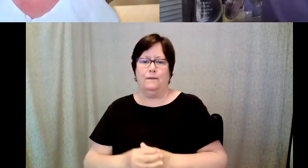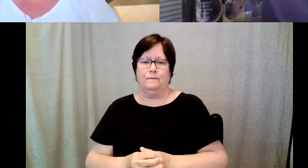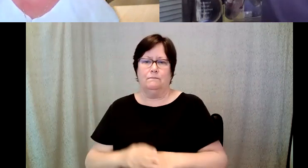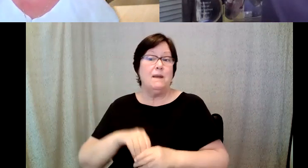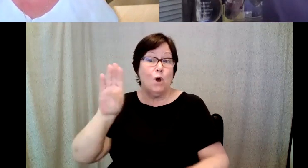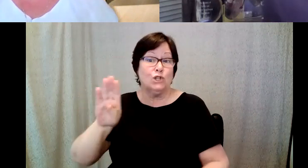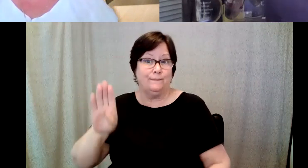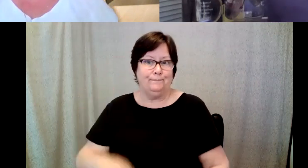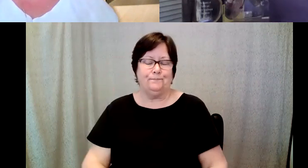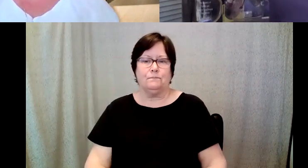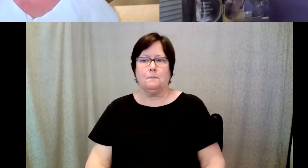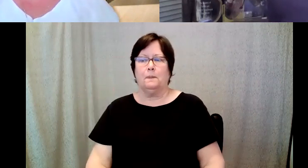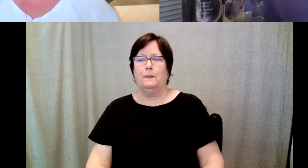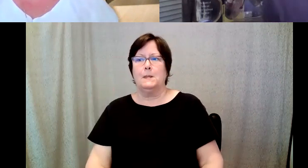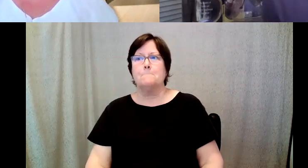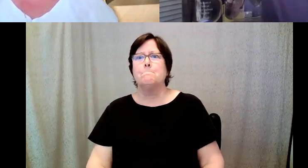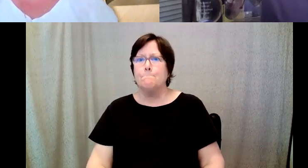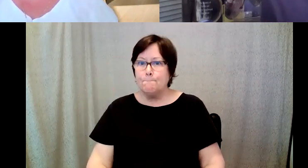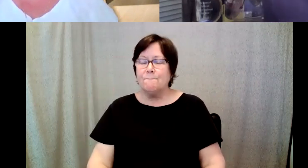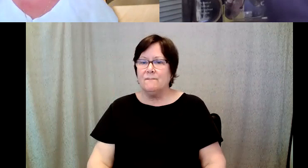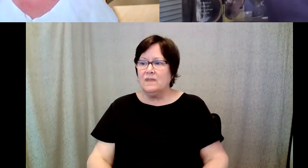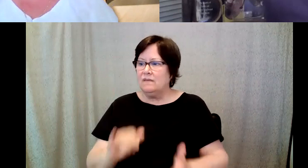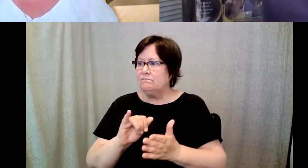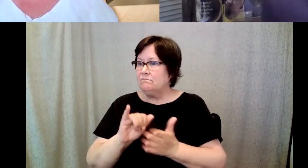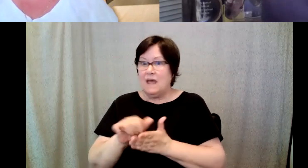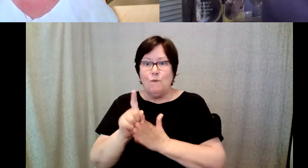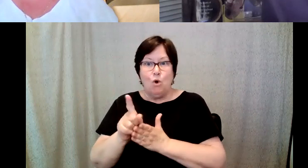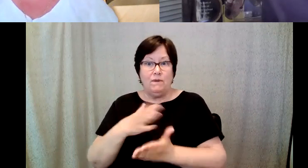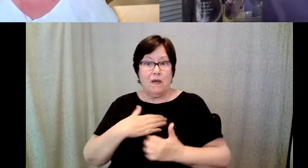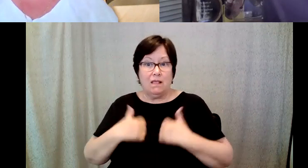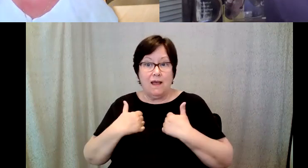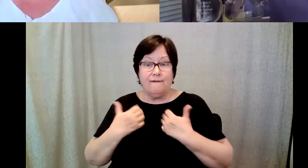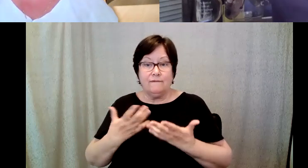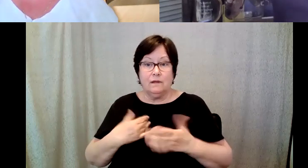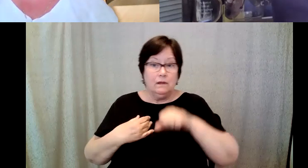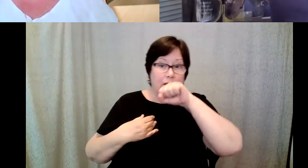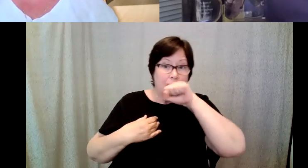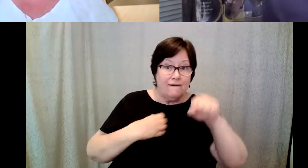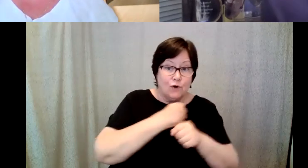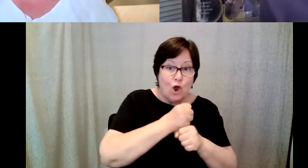D. Major Cohen: And this is the moment in my life, where my love for coffee and my love